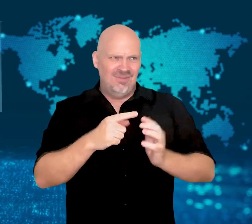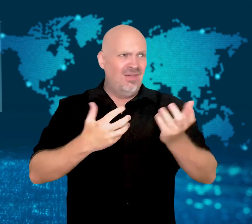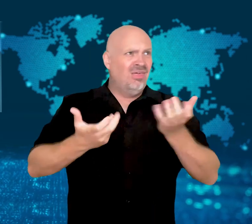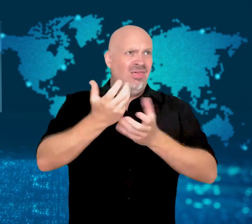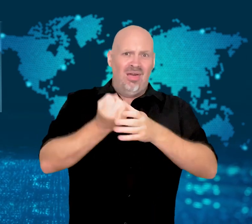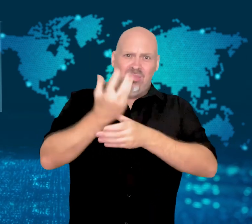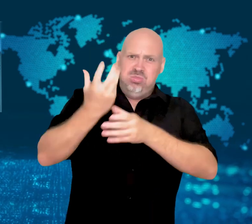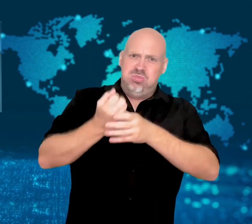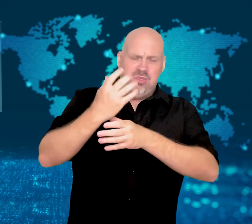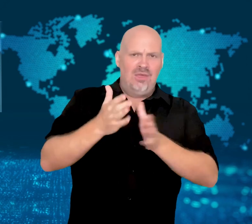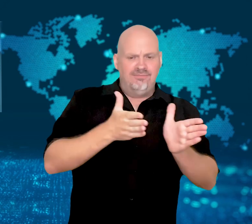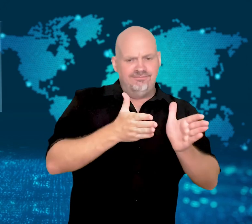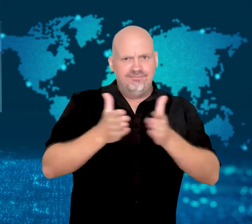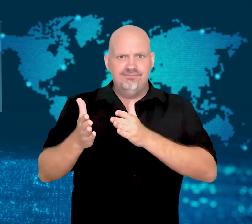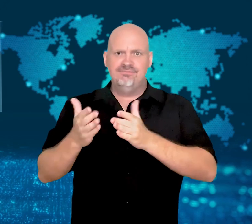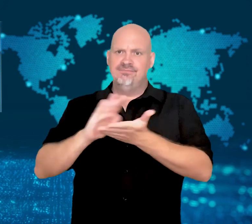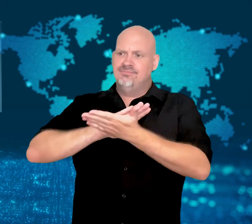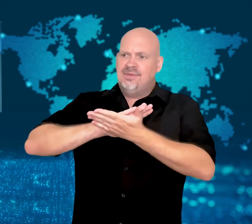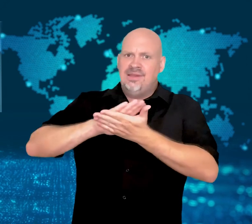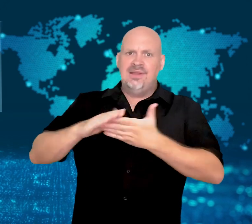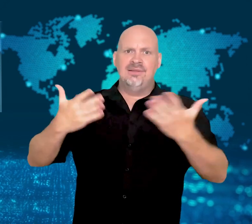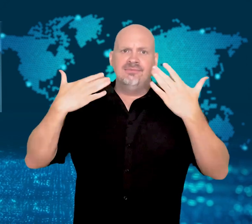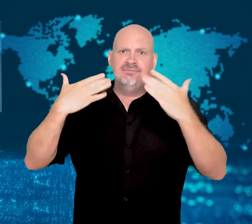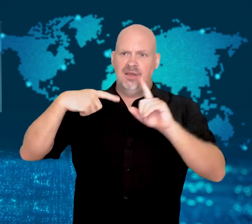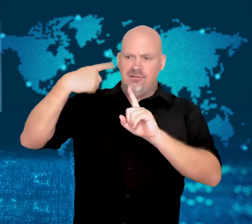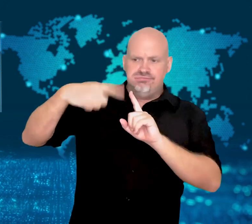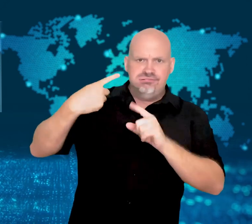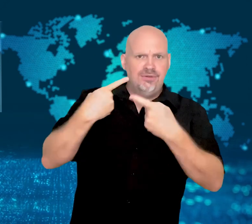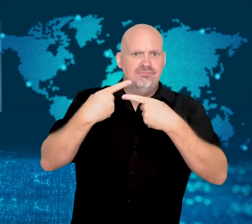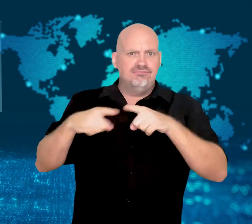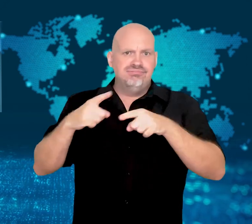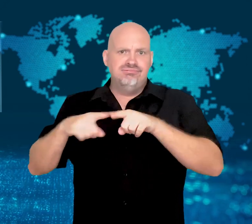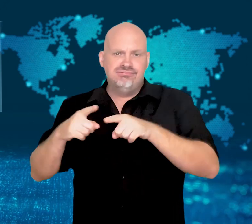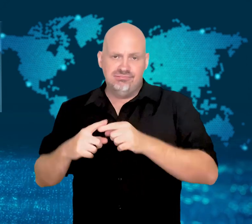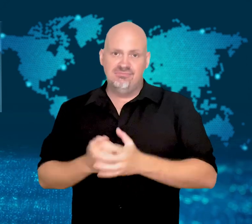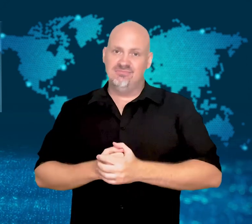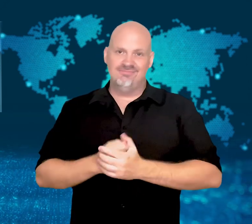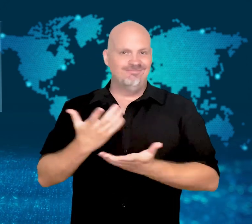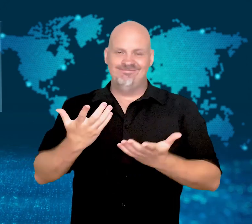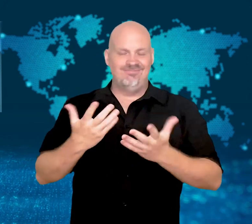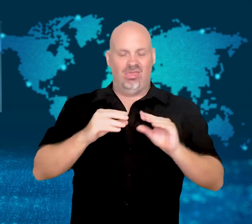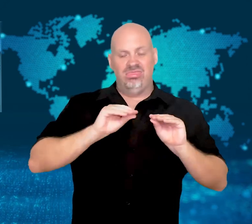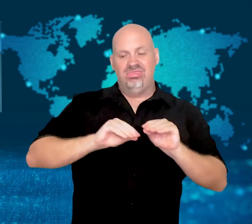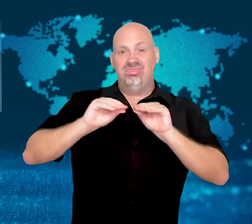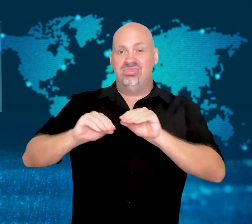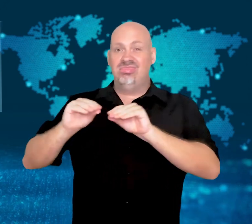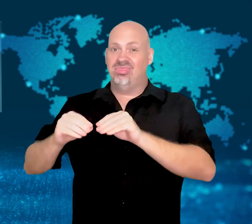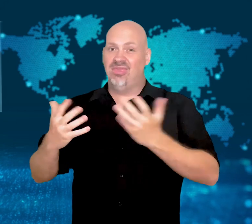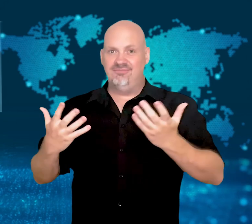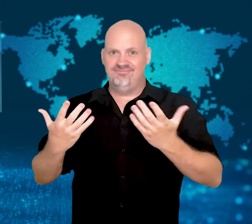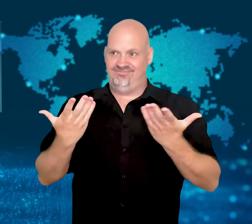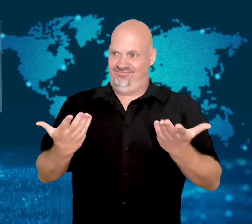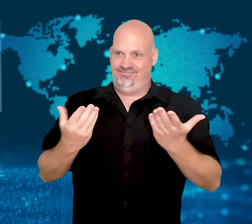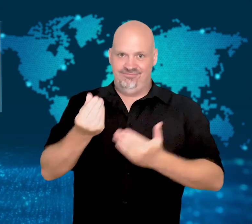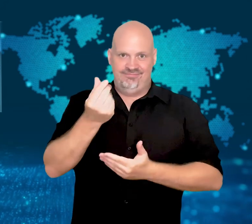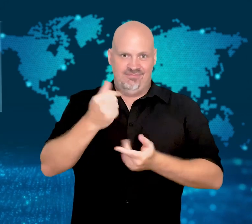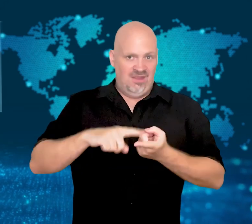Despite calls to step up the switch to renewable energy.